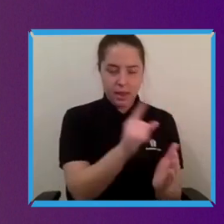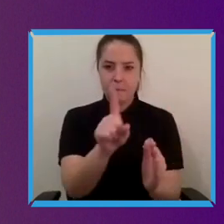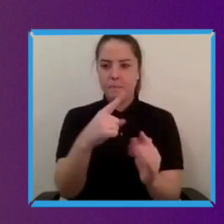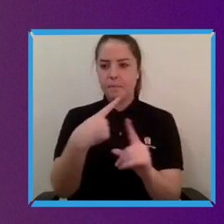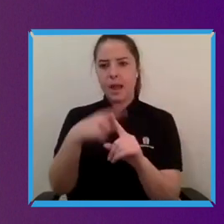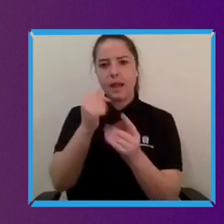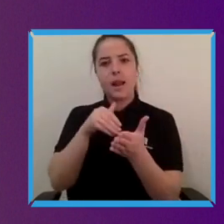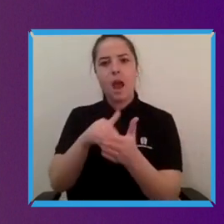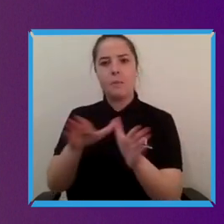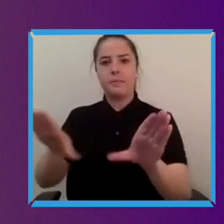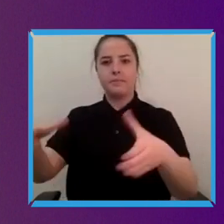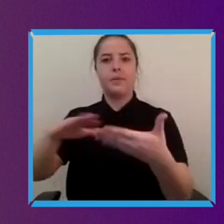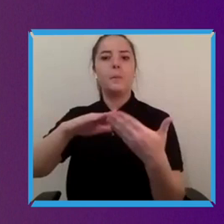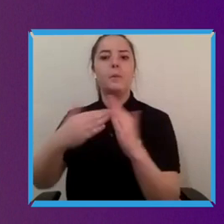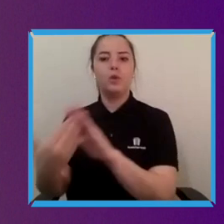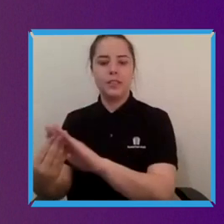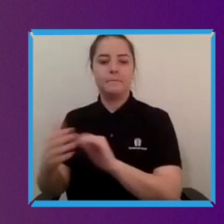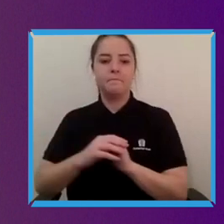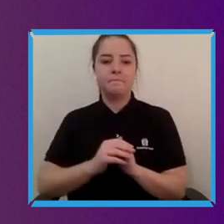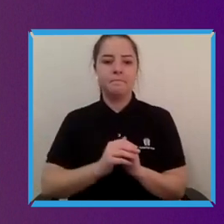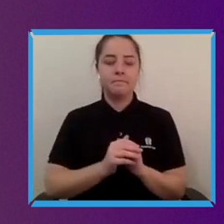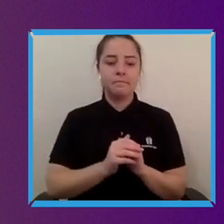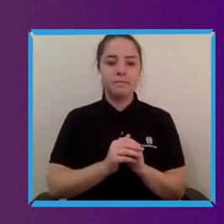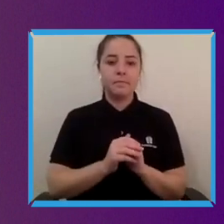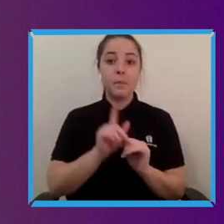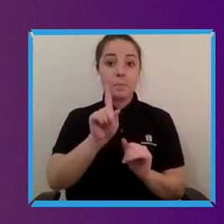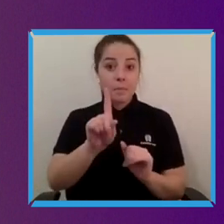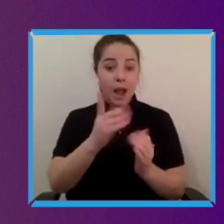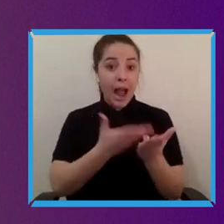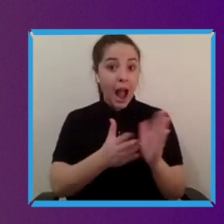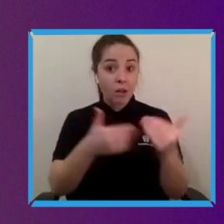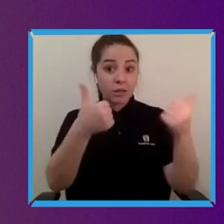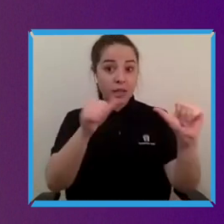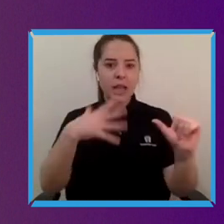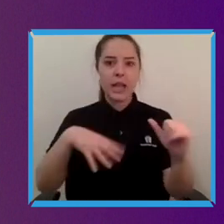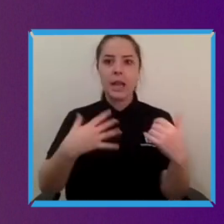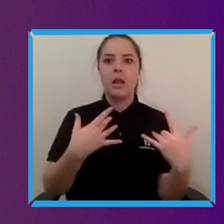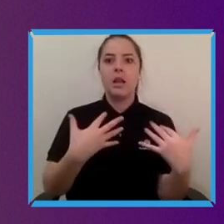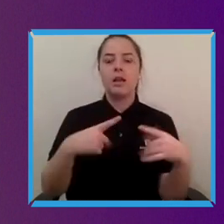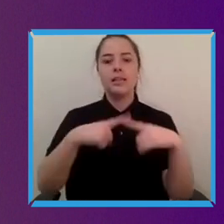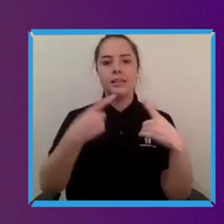is by drawing in as many perspectives and views as possible from the people